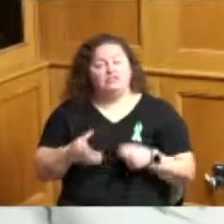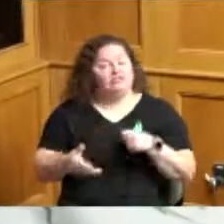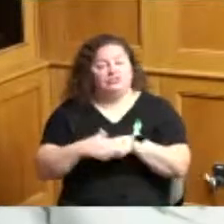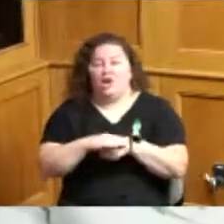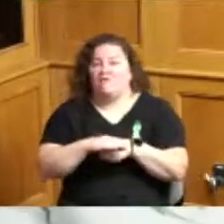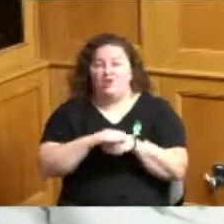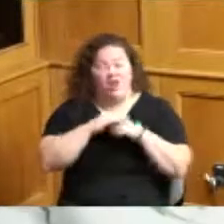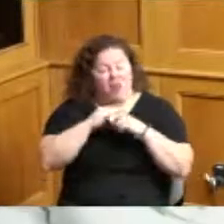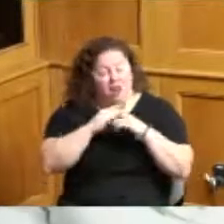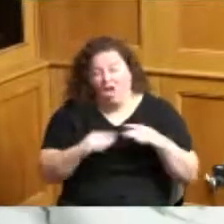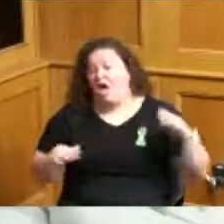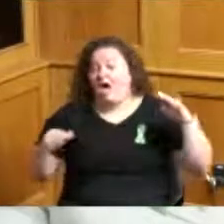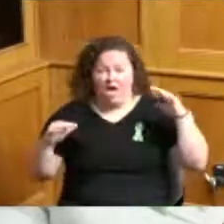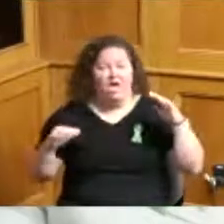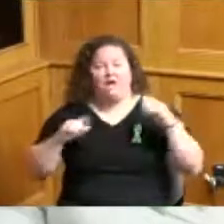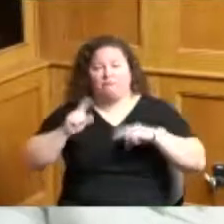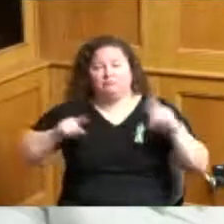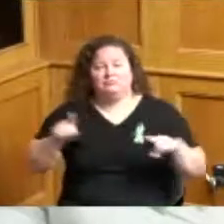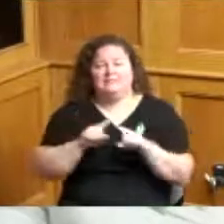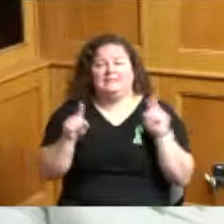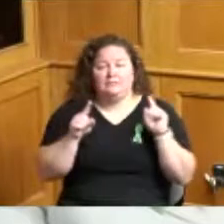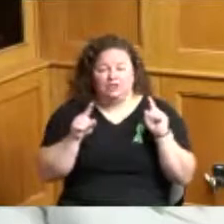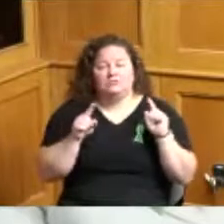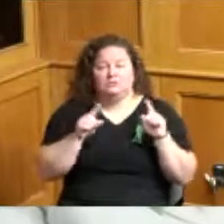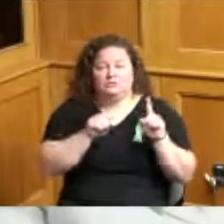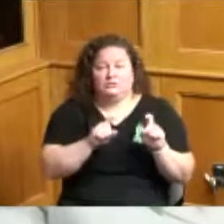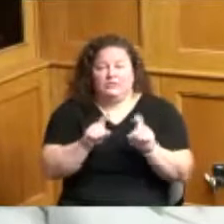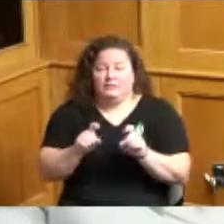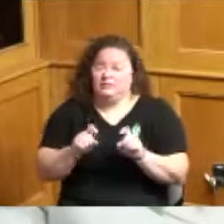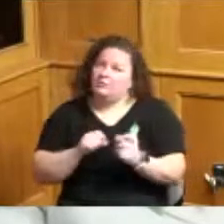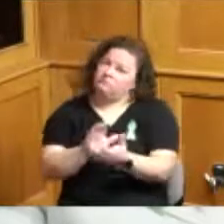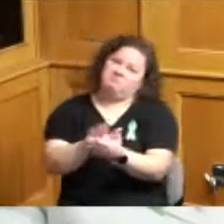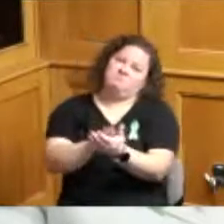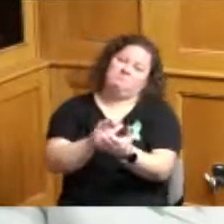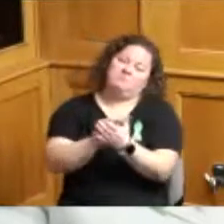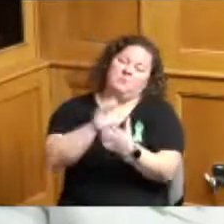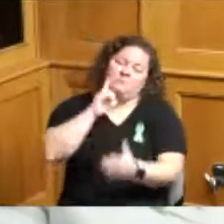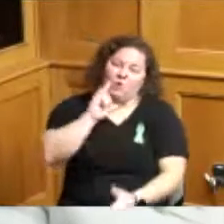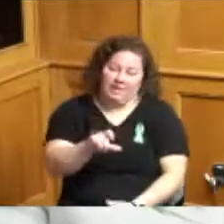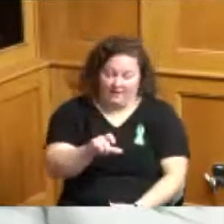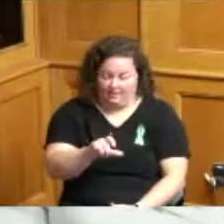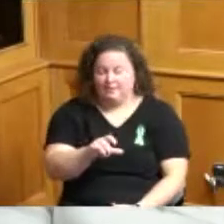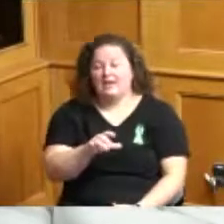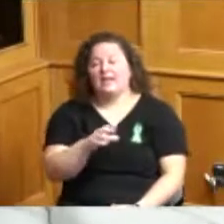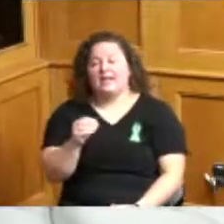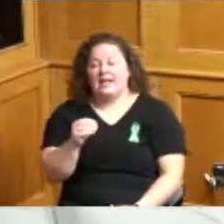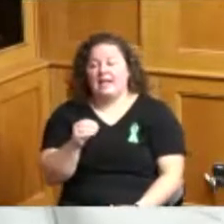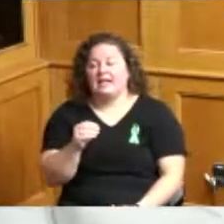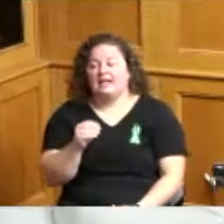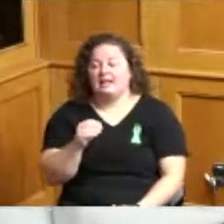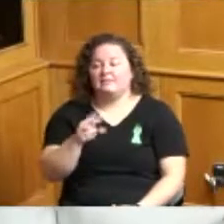shout out to closing the health gap and Renee Mahaffey Harris and her team they did a fantastic